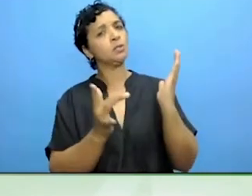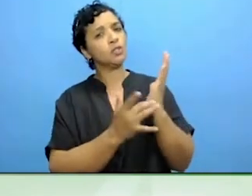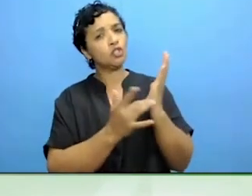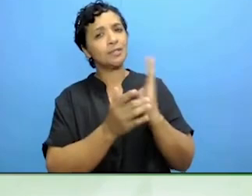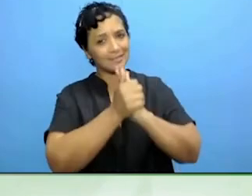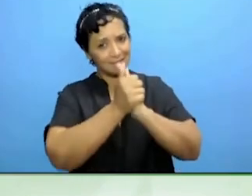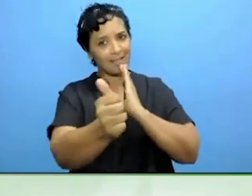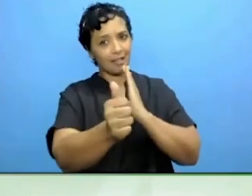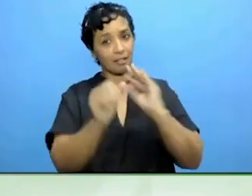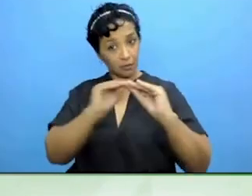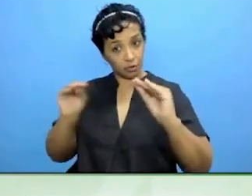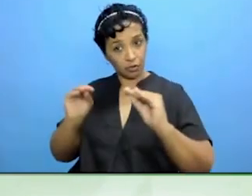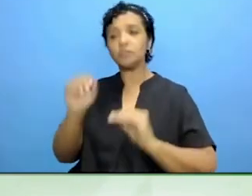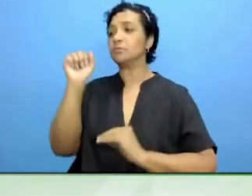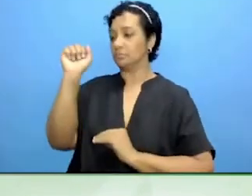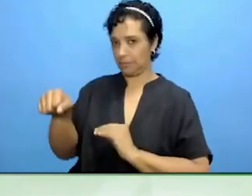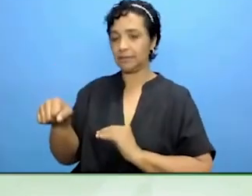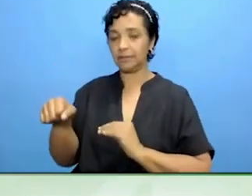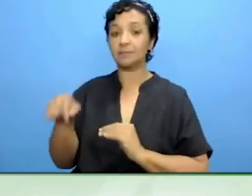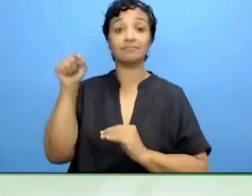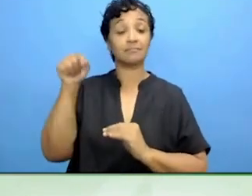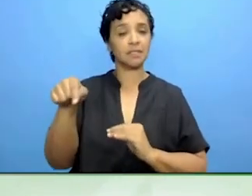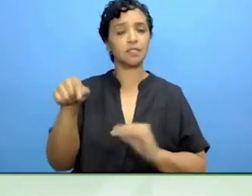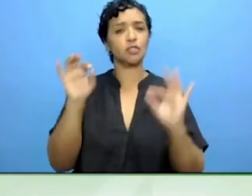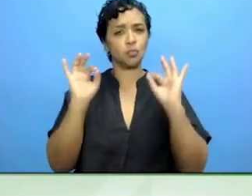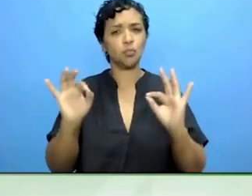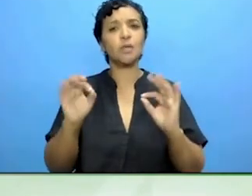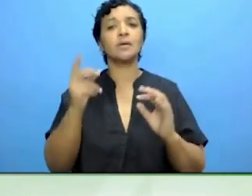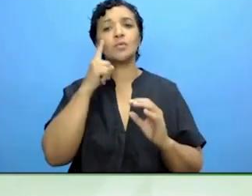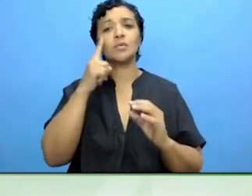It has been a perpetual issue that care staff themselves are quite